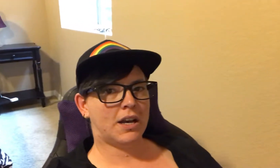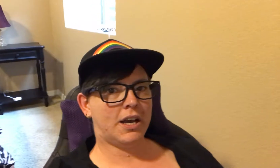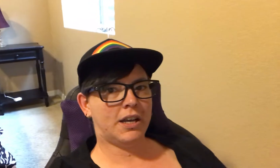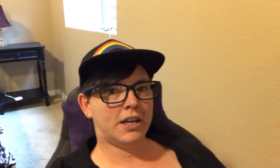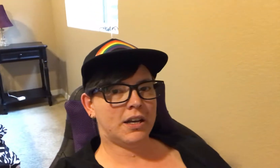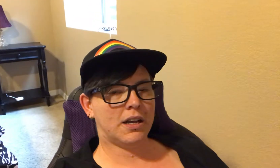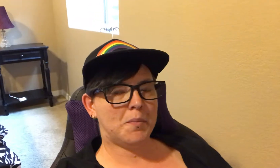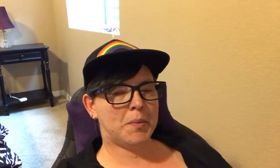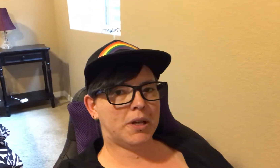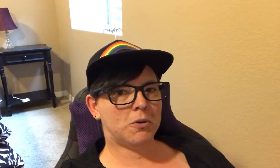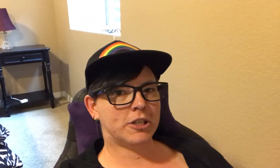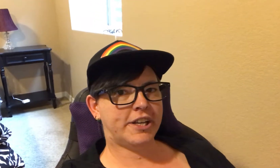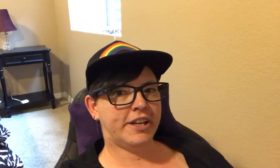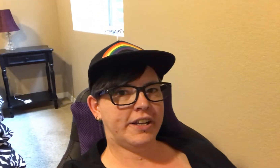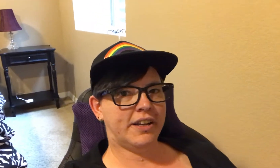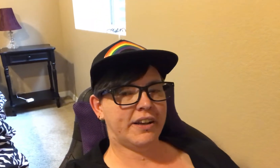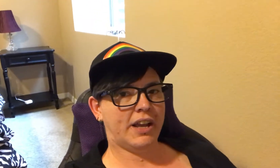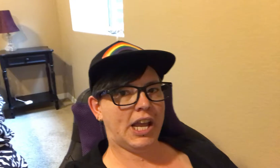I got my bloodwork done.